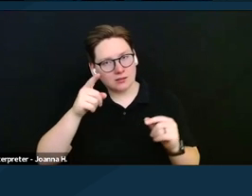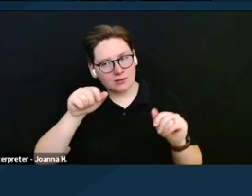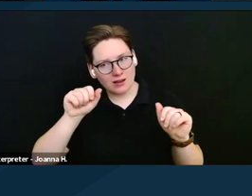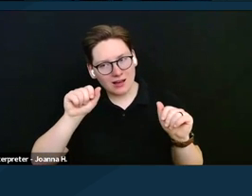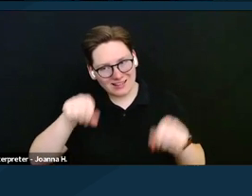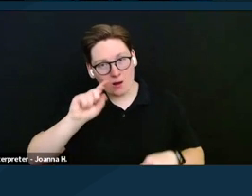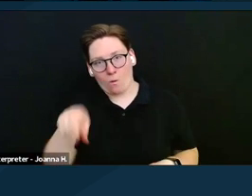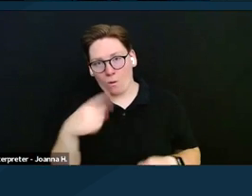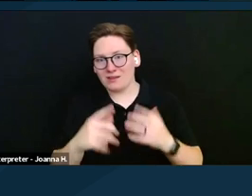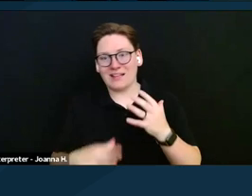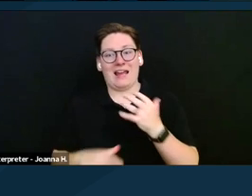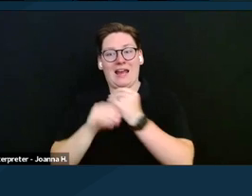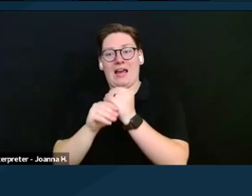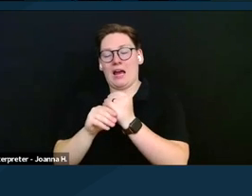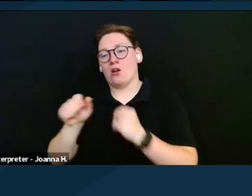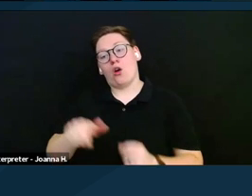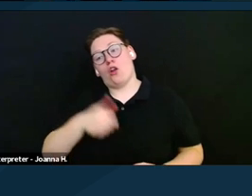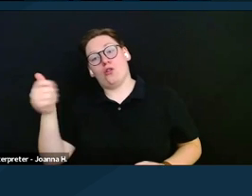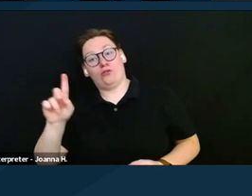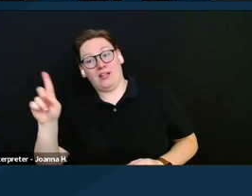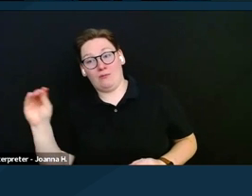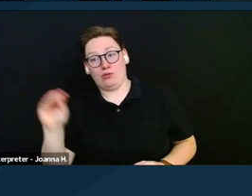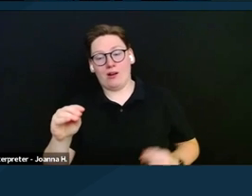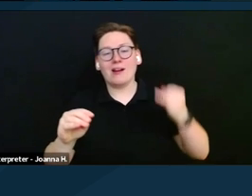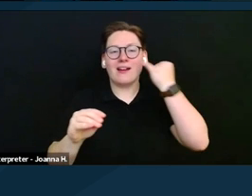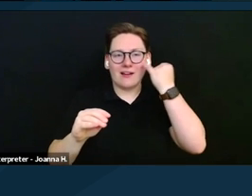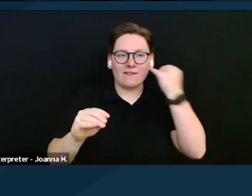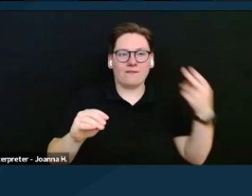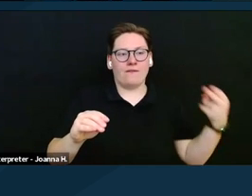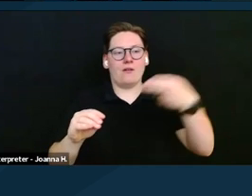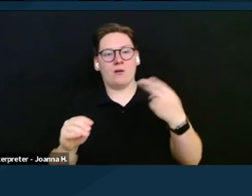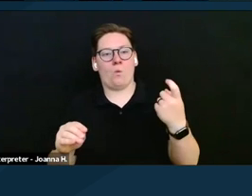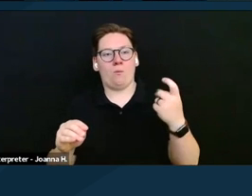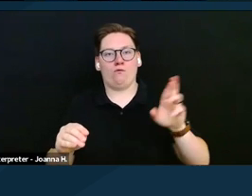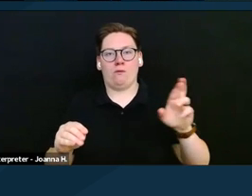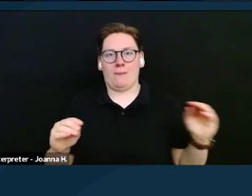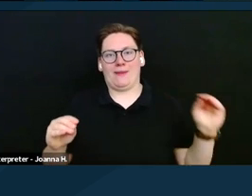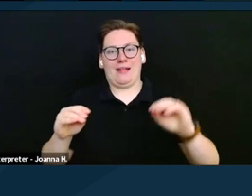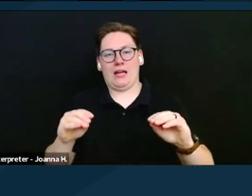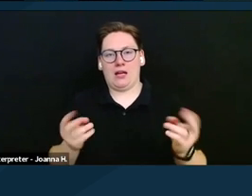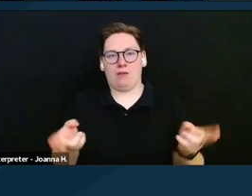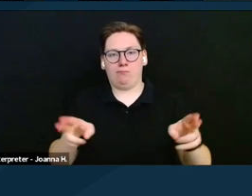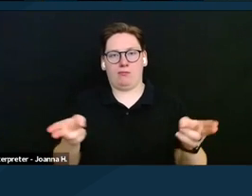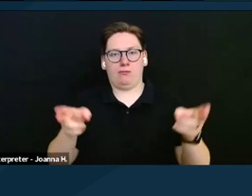an additional Democrat if a Republican joins the bill. This is something that's called Noah's Arking,